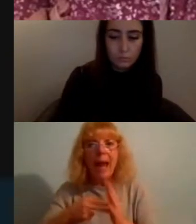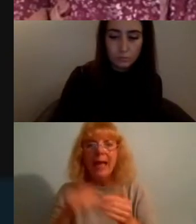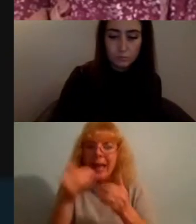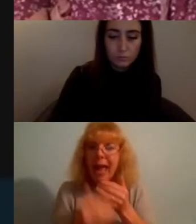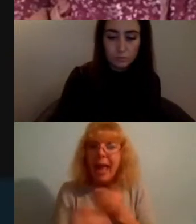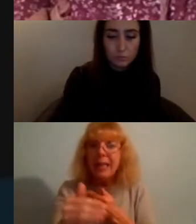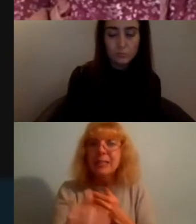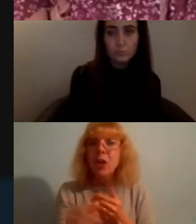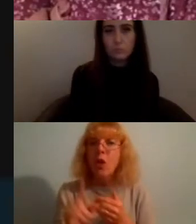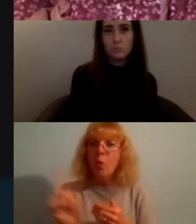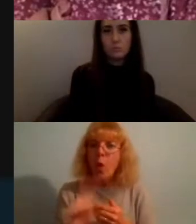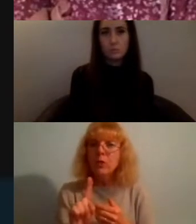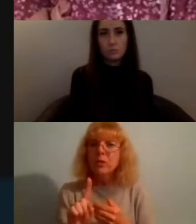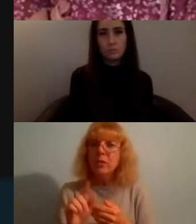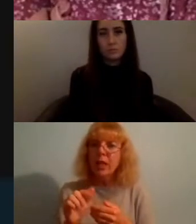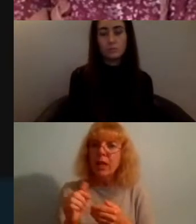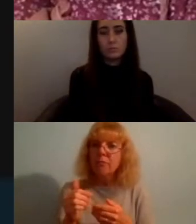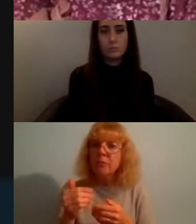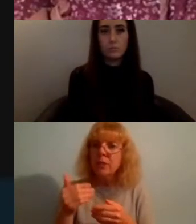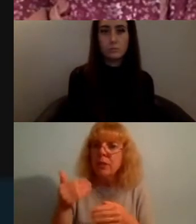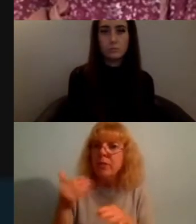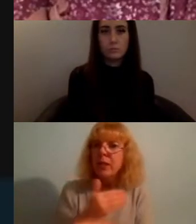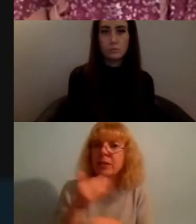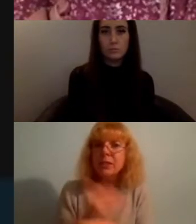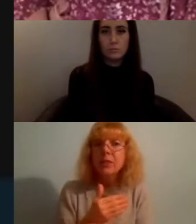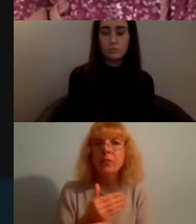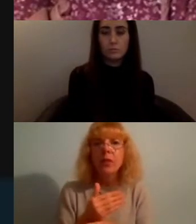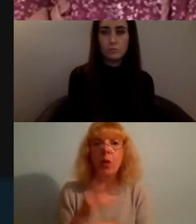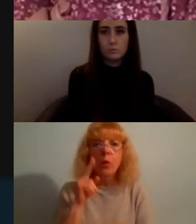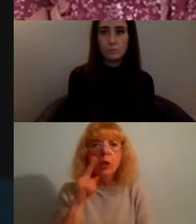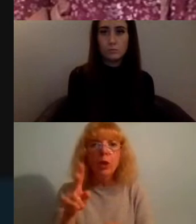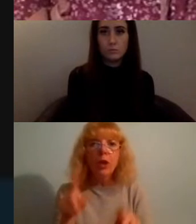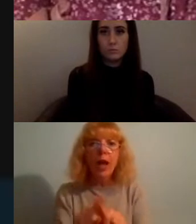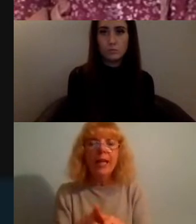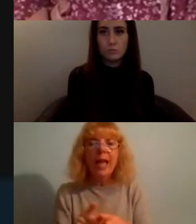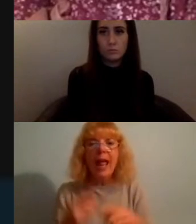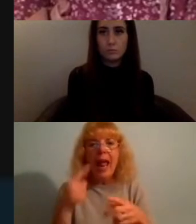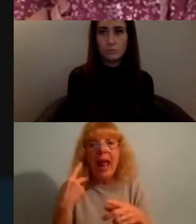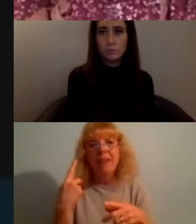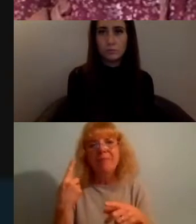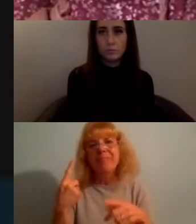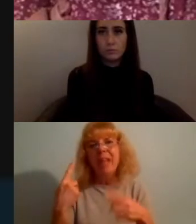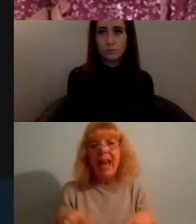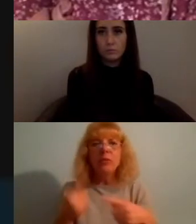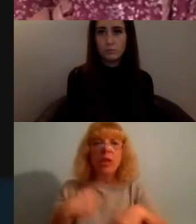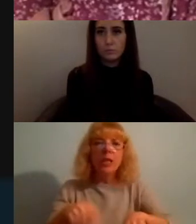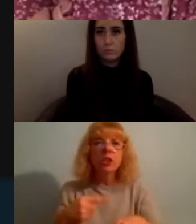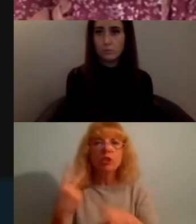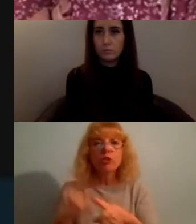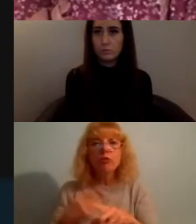look like and it allowed us to reimagine what we thought the climate activism realm could look like